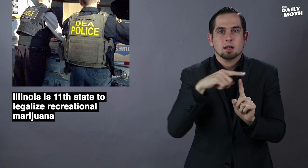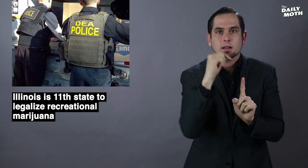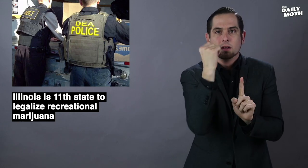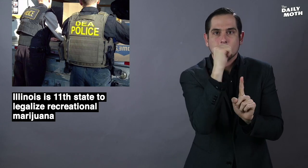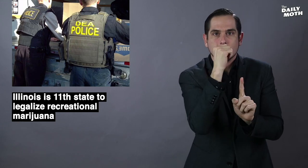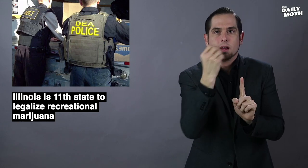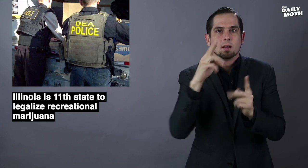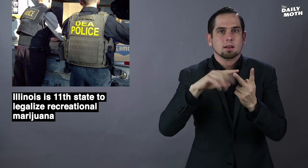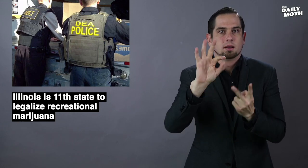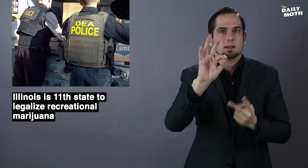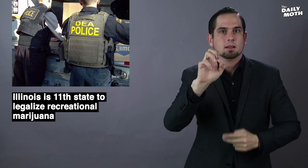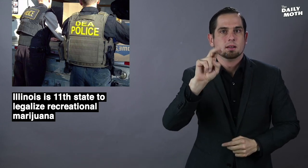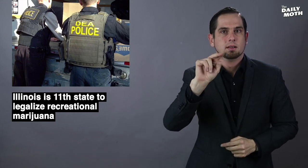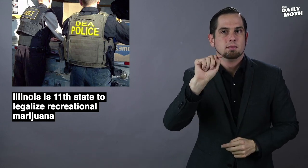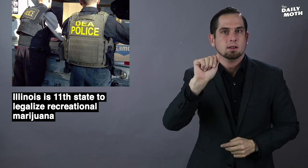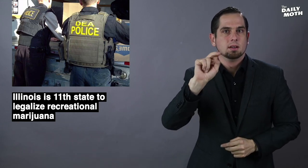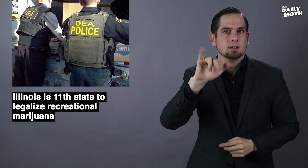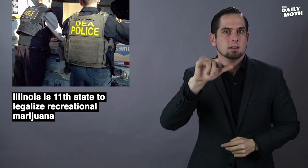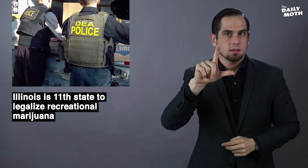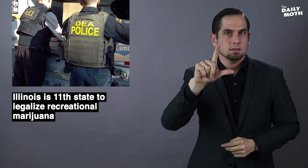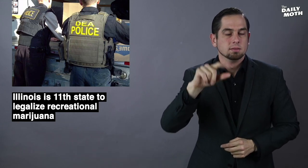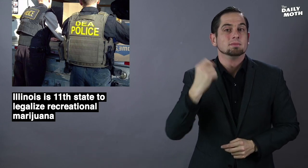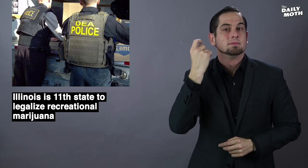than cocaine or fentanyl.